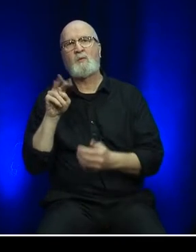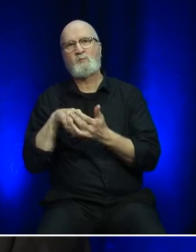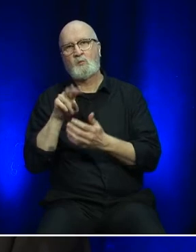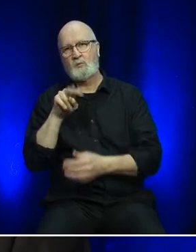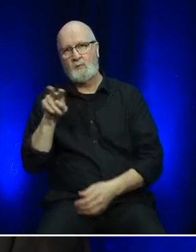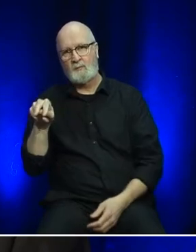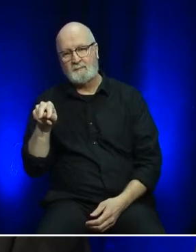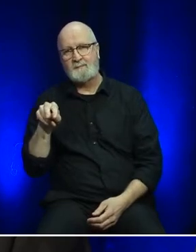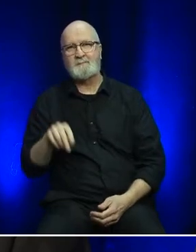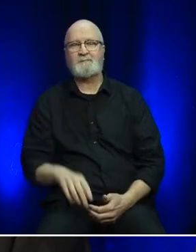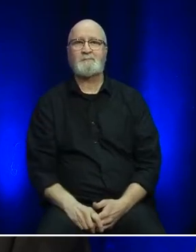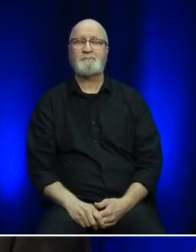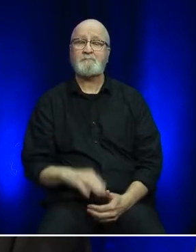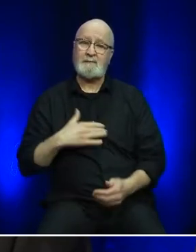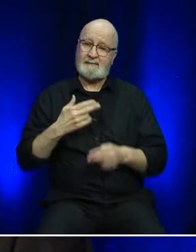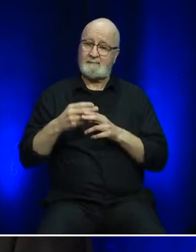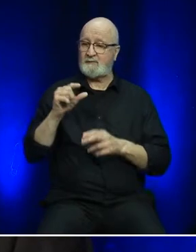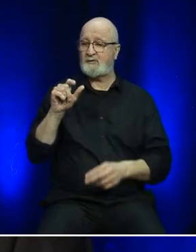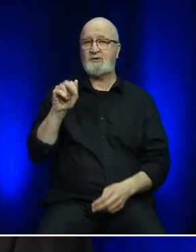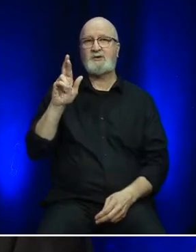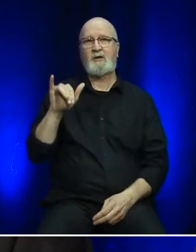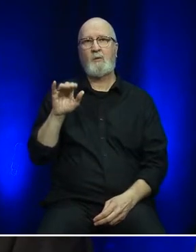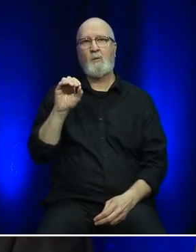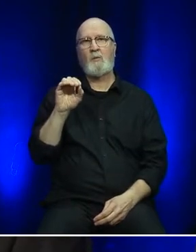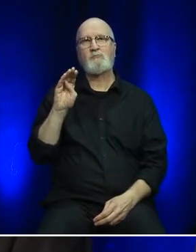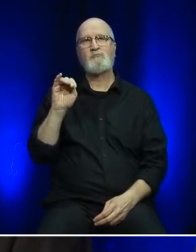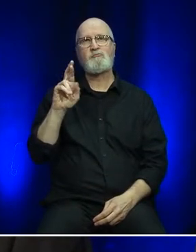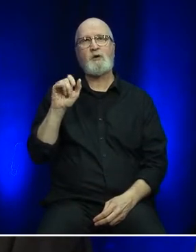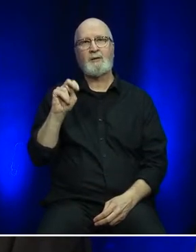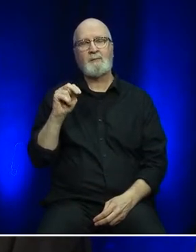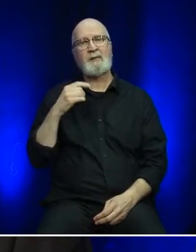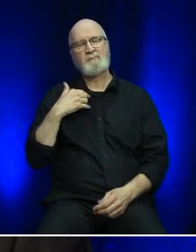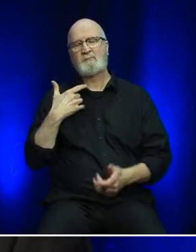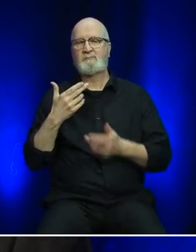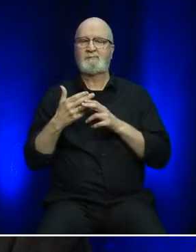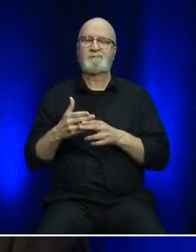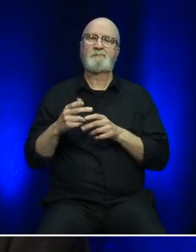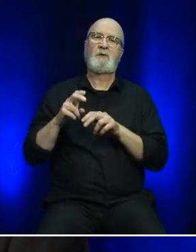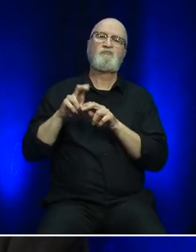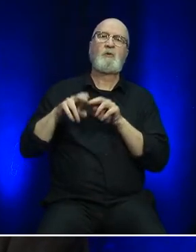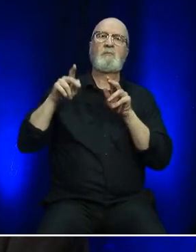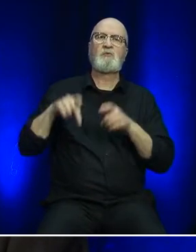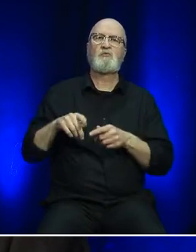My name is Gary O'Brien, I am the Chair of Marine Atlantic's Board of Directors.